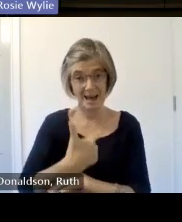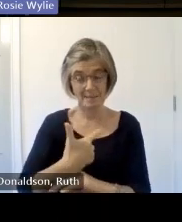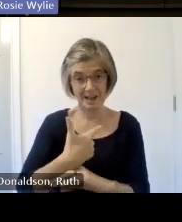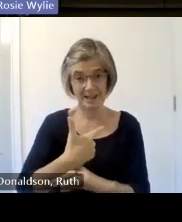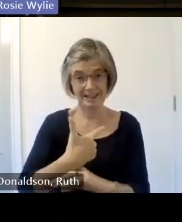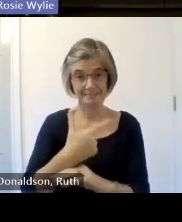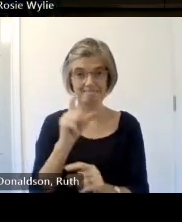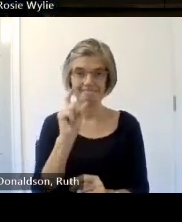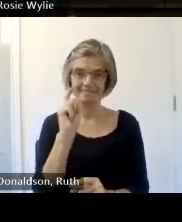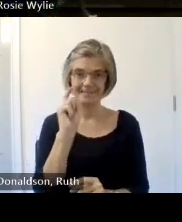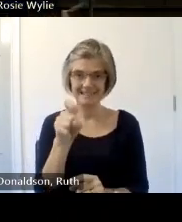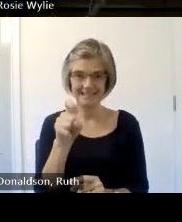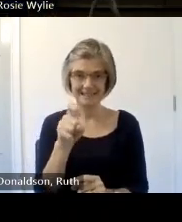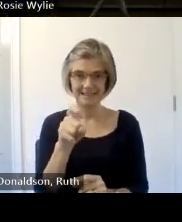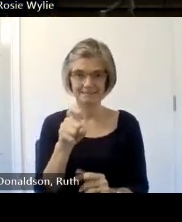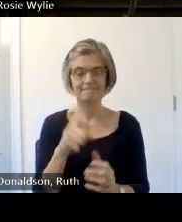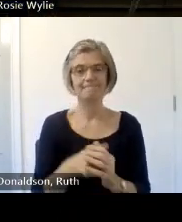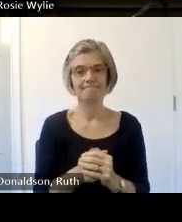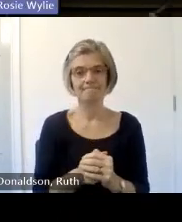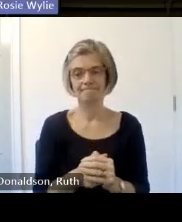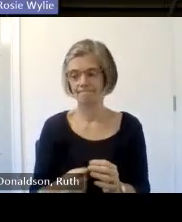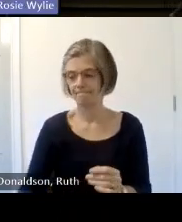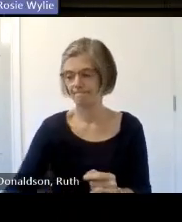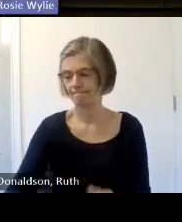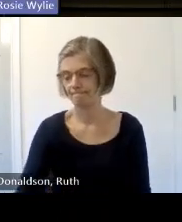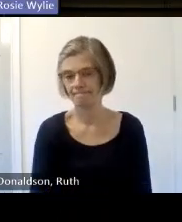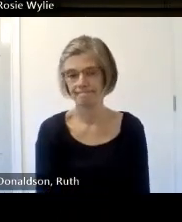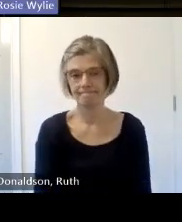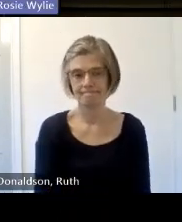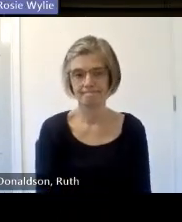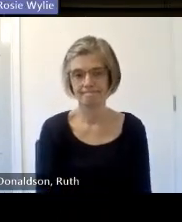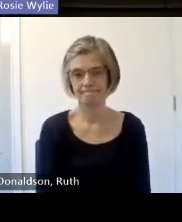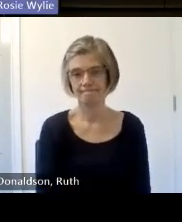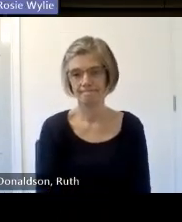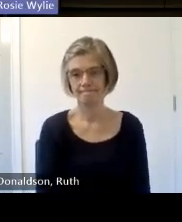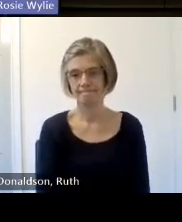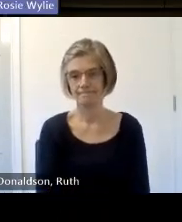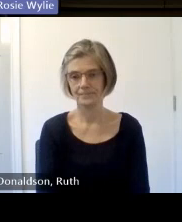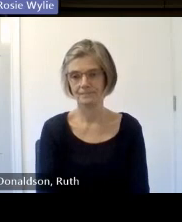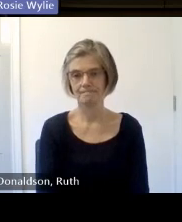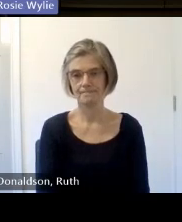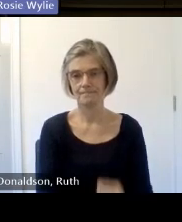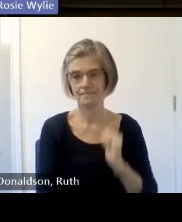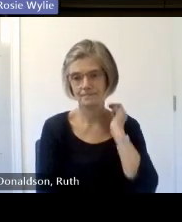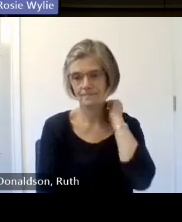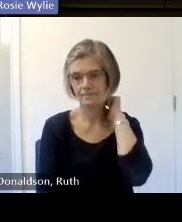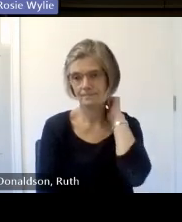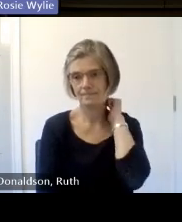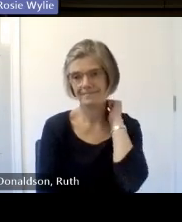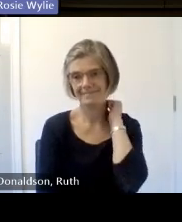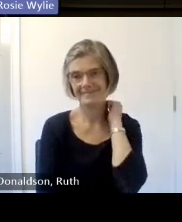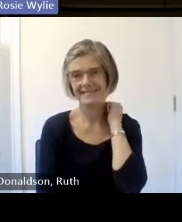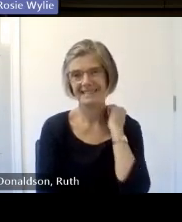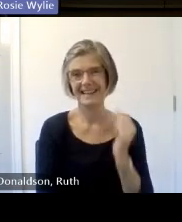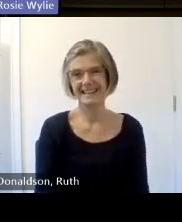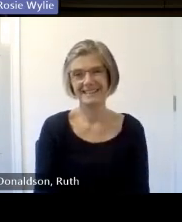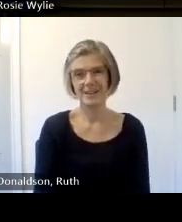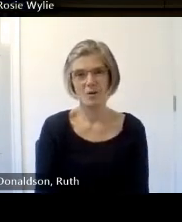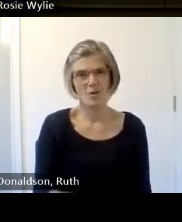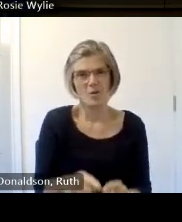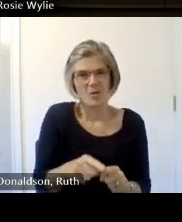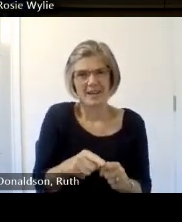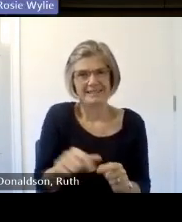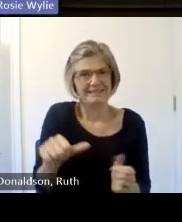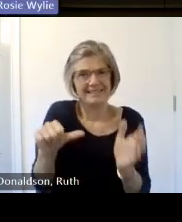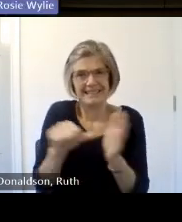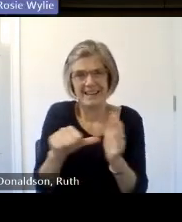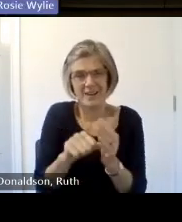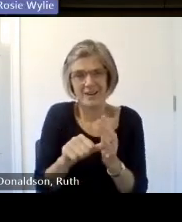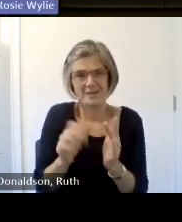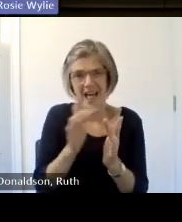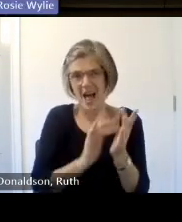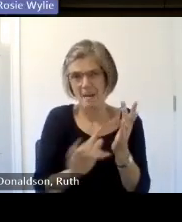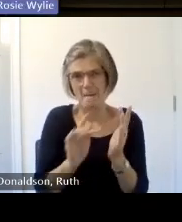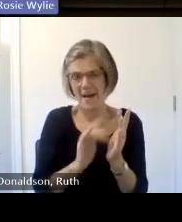it open it up this is actually quite hard to do whil it's holding an iPad as well okay great so